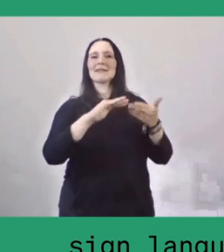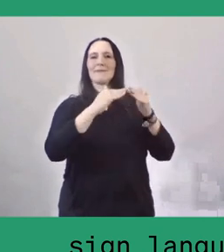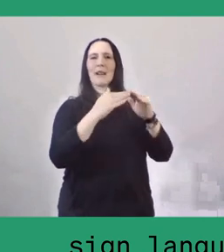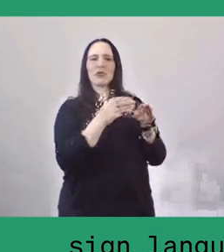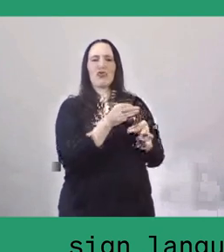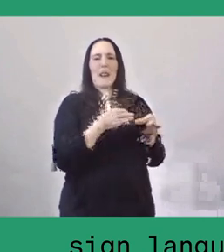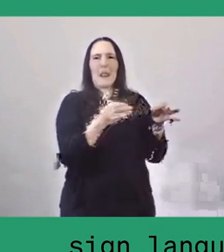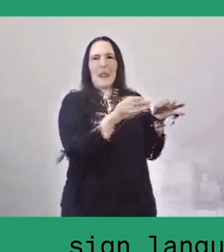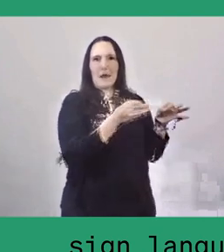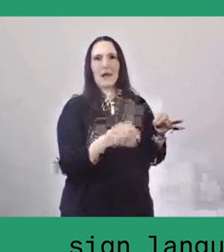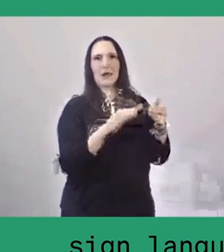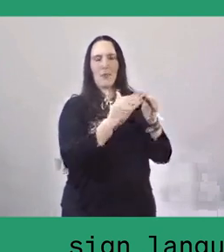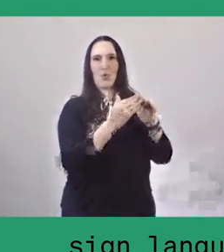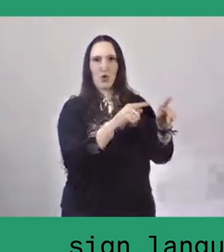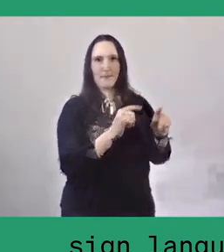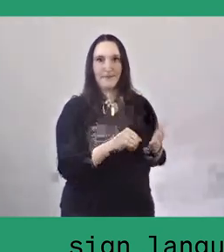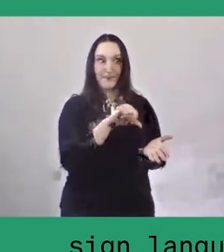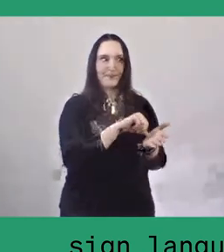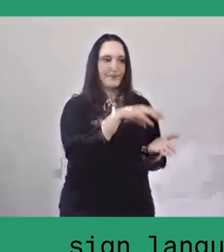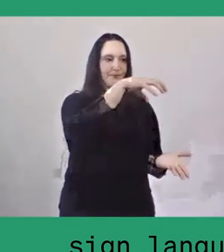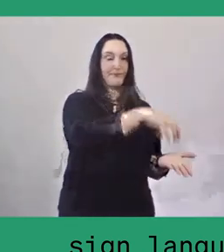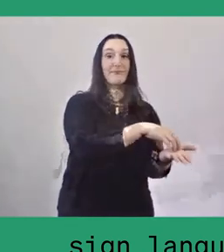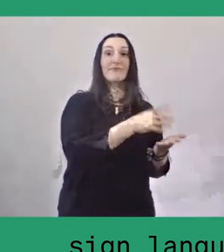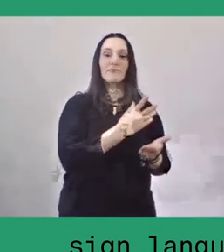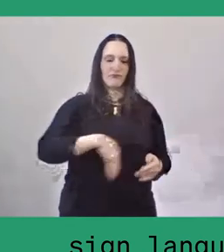In today's world, with urban expansion